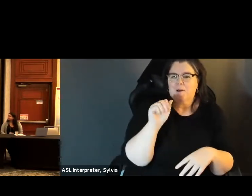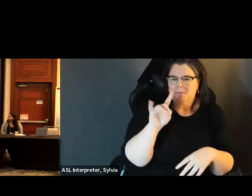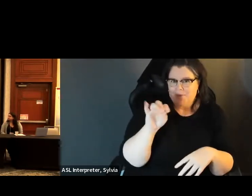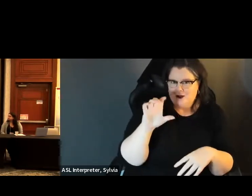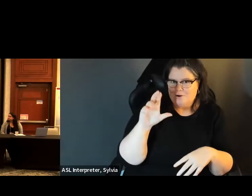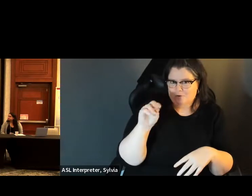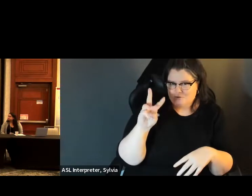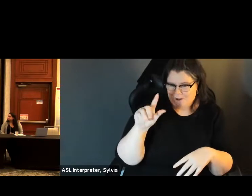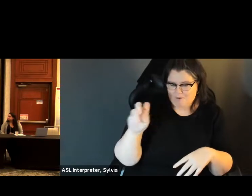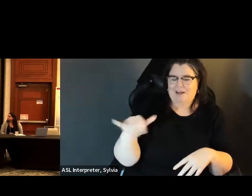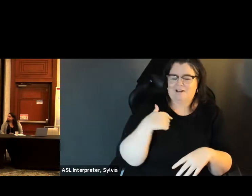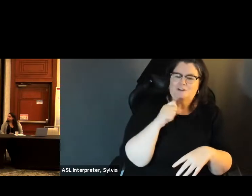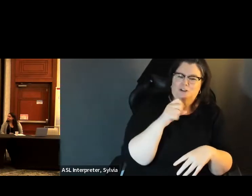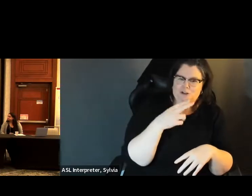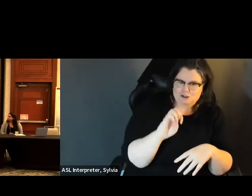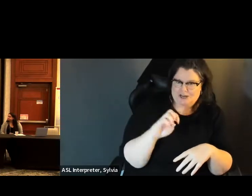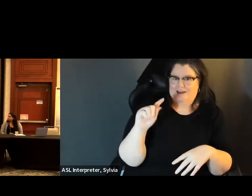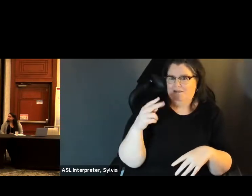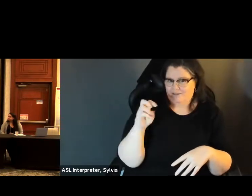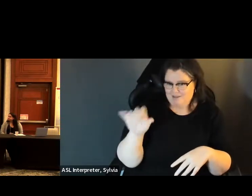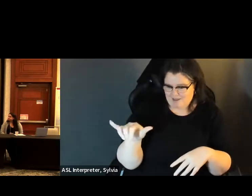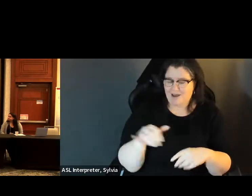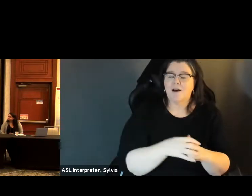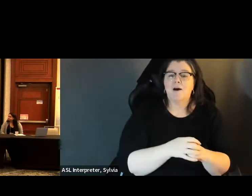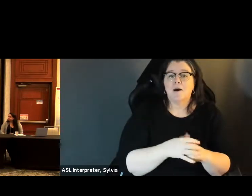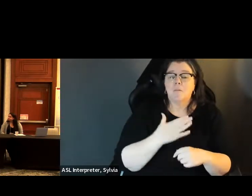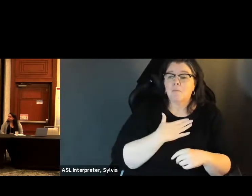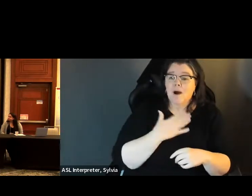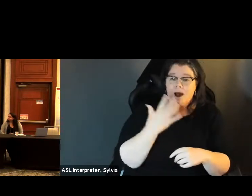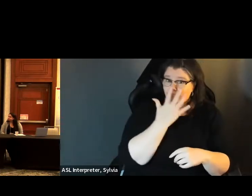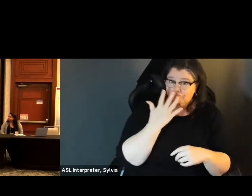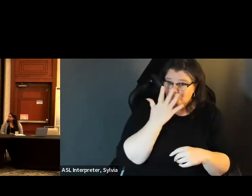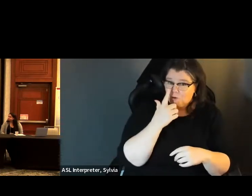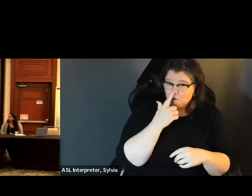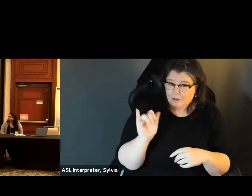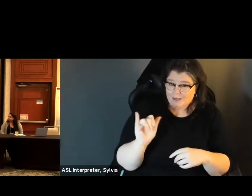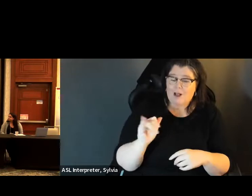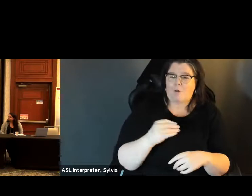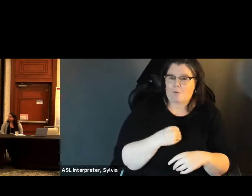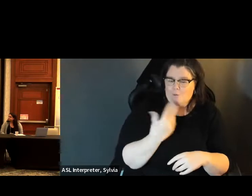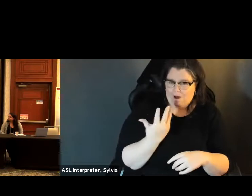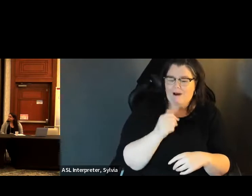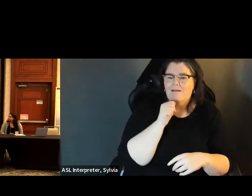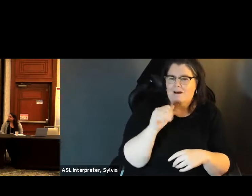introduce each of ourselves. My name the Maddie Crowley. I use she/they pronouns, and as a visual description, I'm a